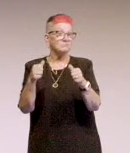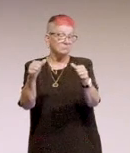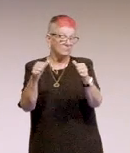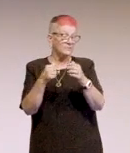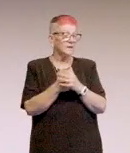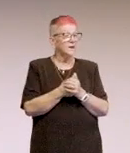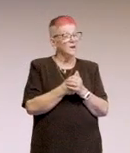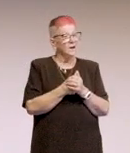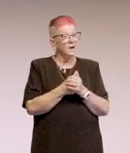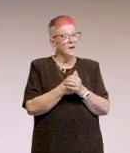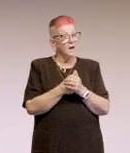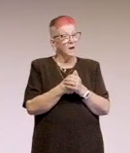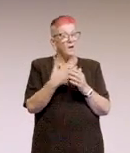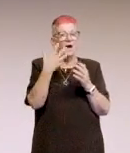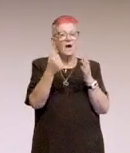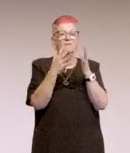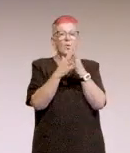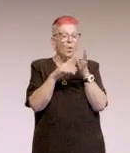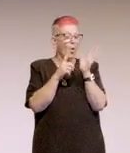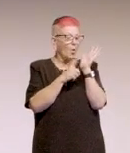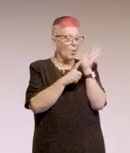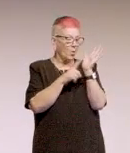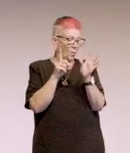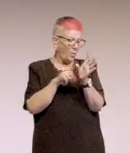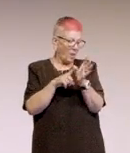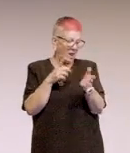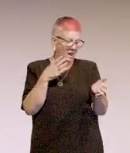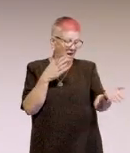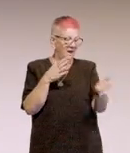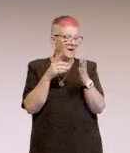And we have a Wally Kanban board, which any of the Wally tasks